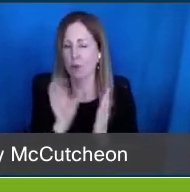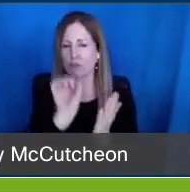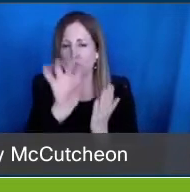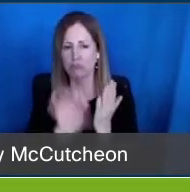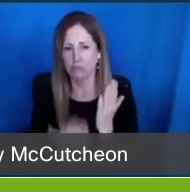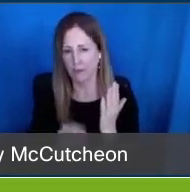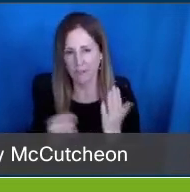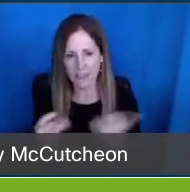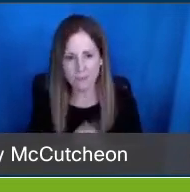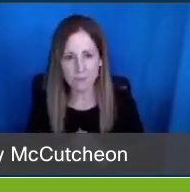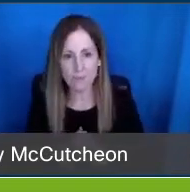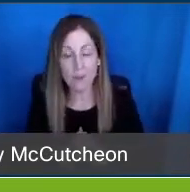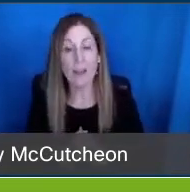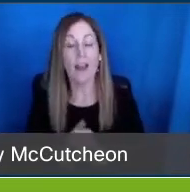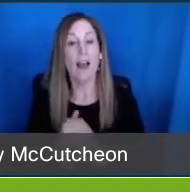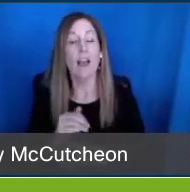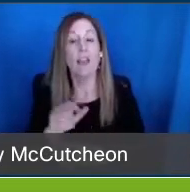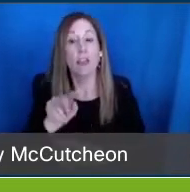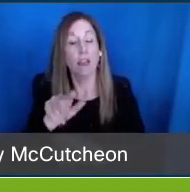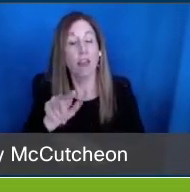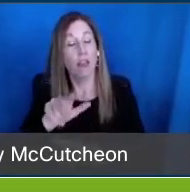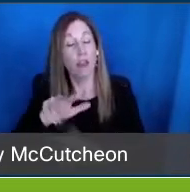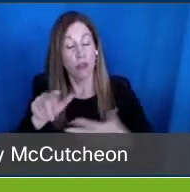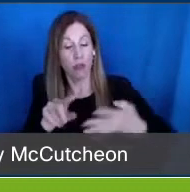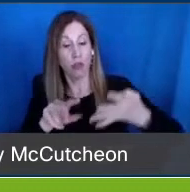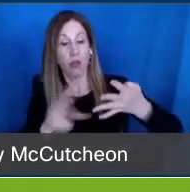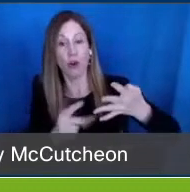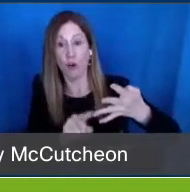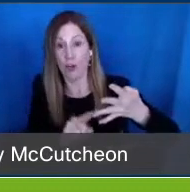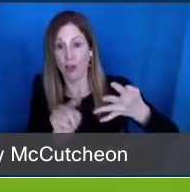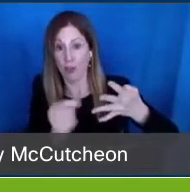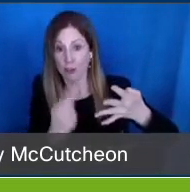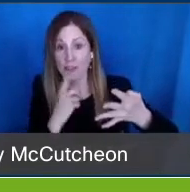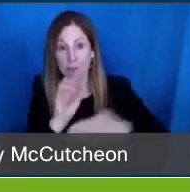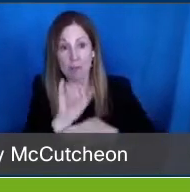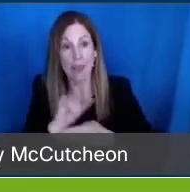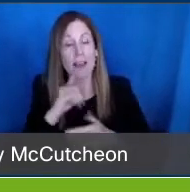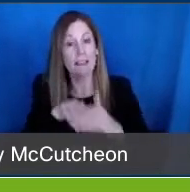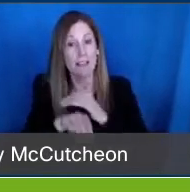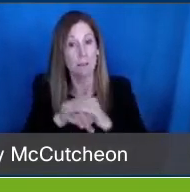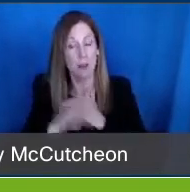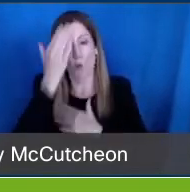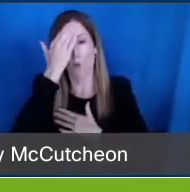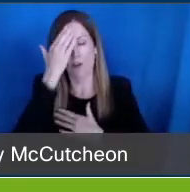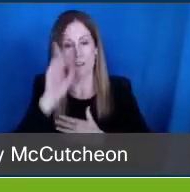The third Thursday of May is designated as Global Accessibility Awareness Day, a day to focus on inclusive digital practices